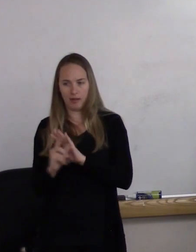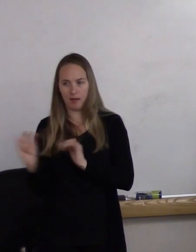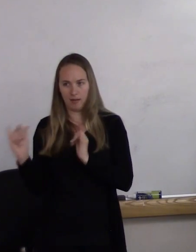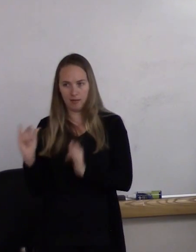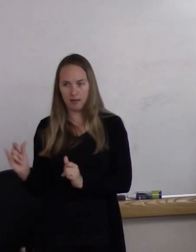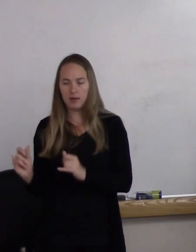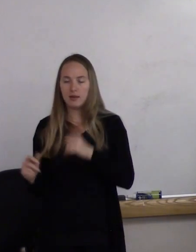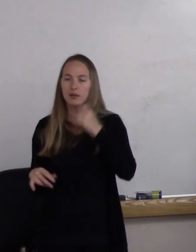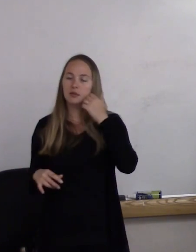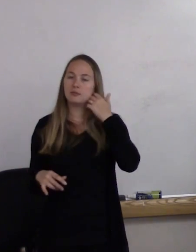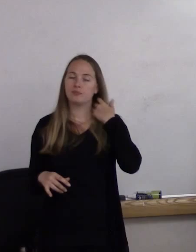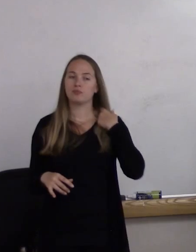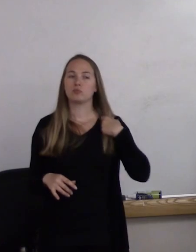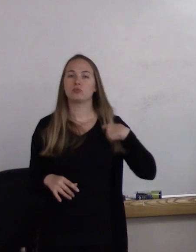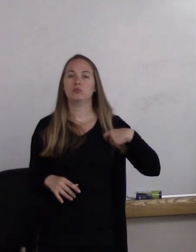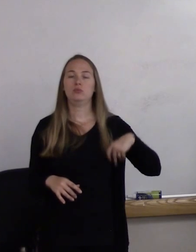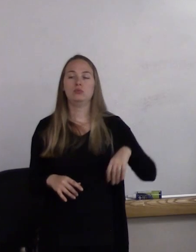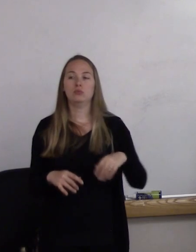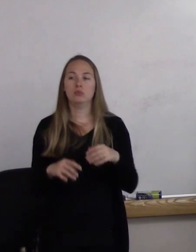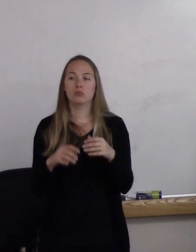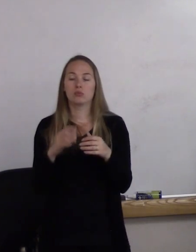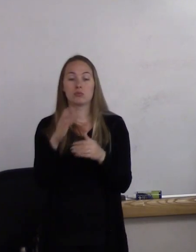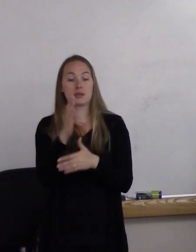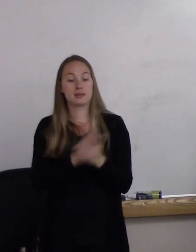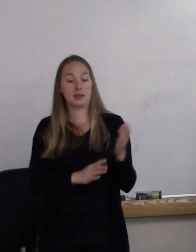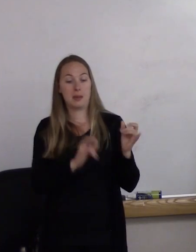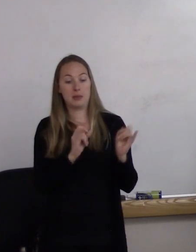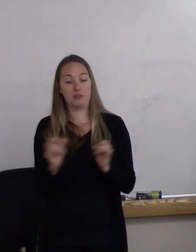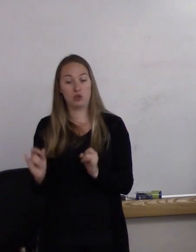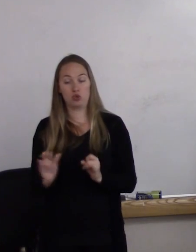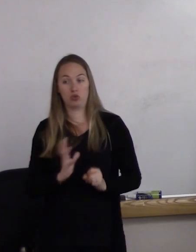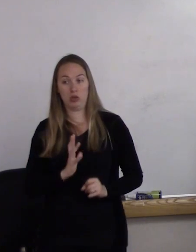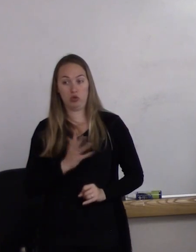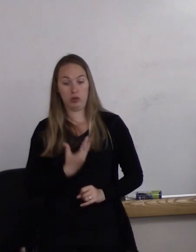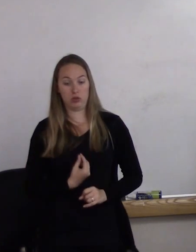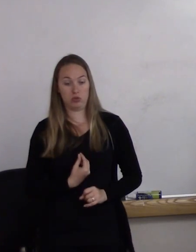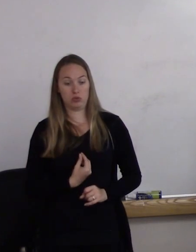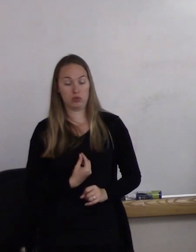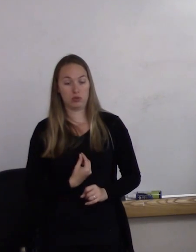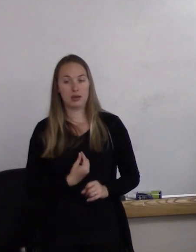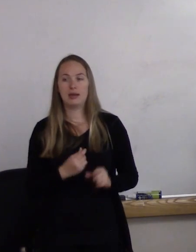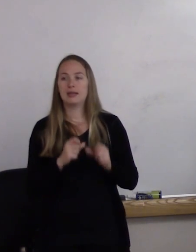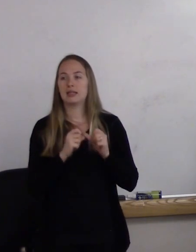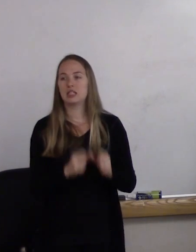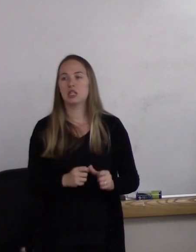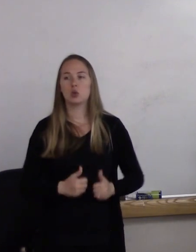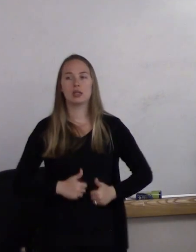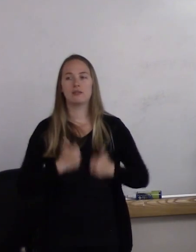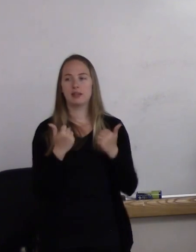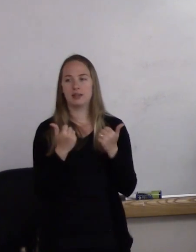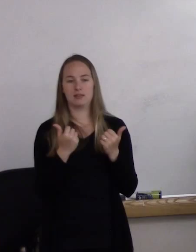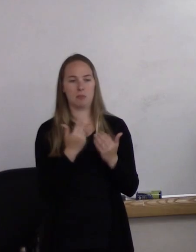Some individuals who are transgender continue living both lives if they're older,